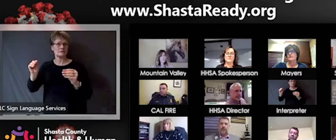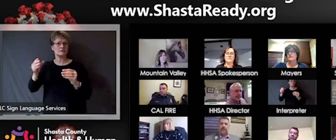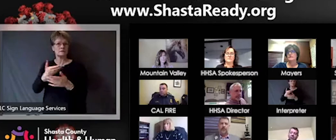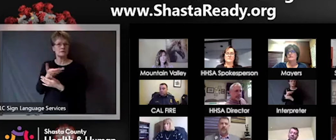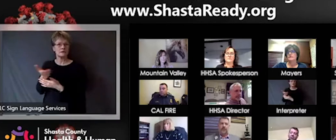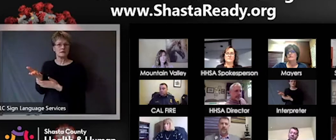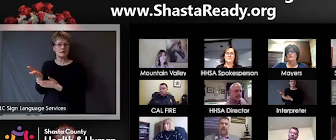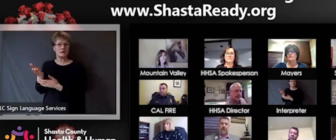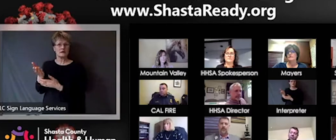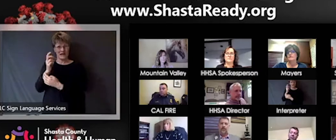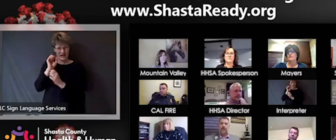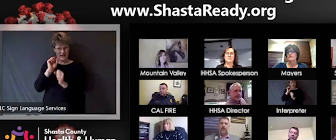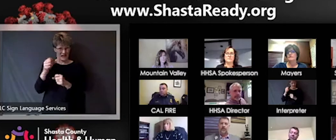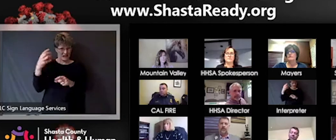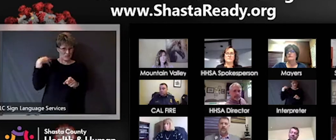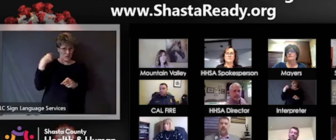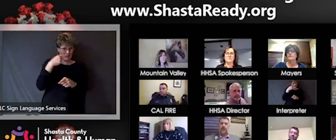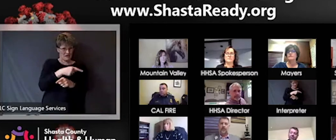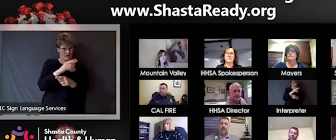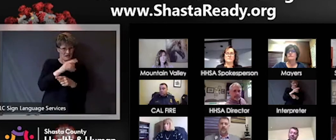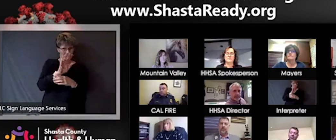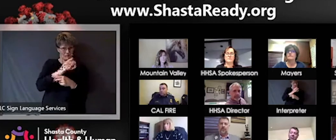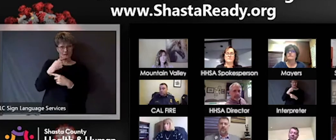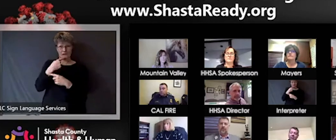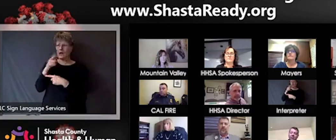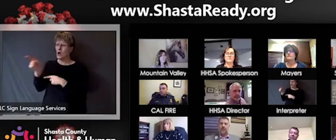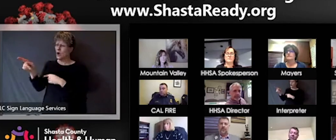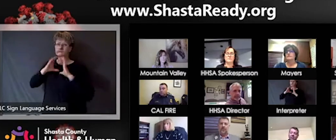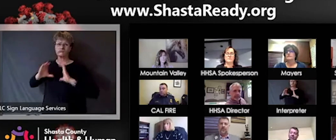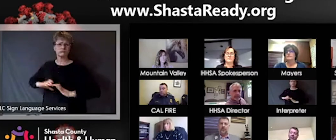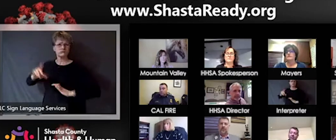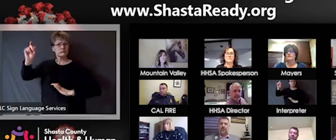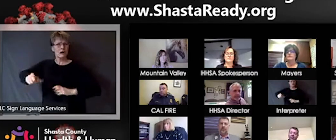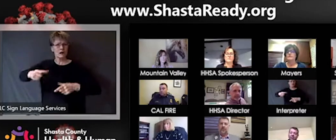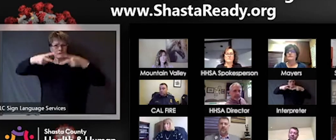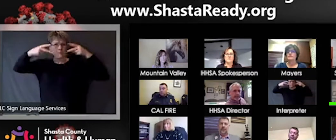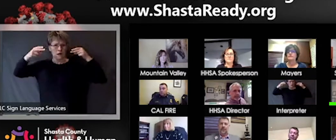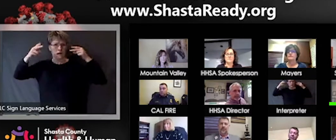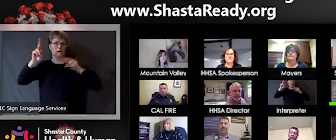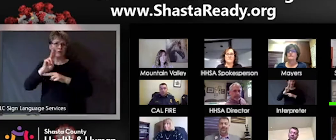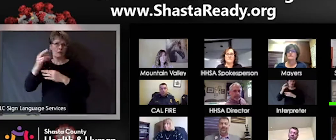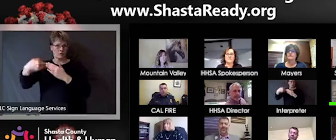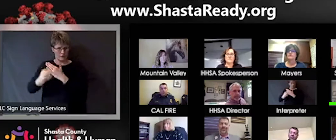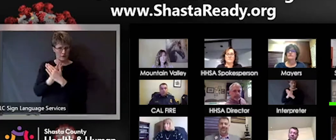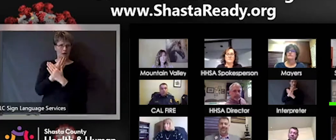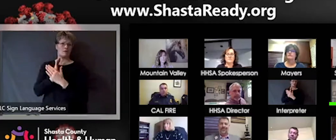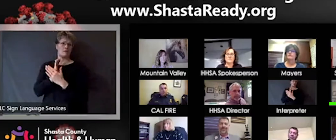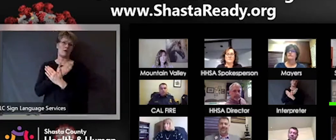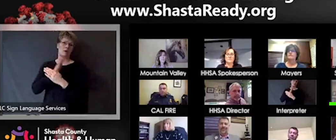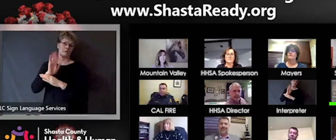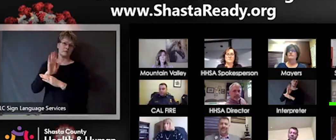answer that question. I suppose any private